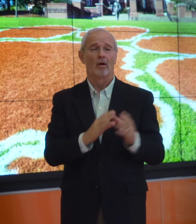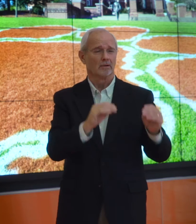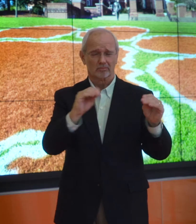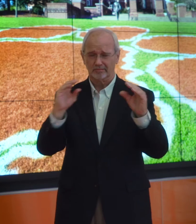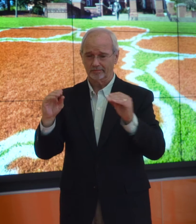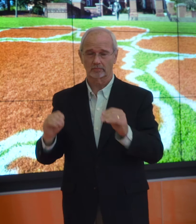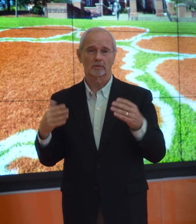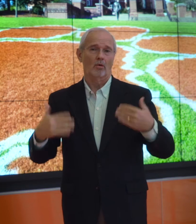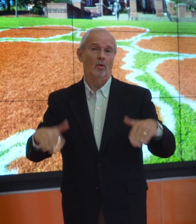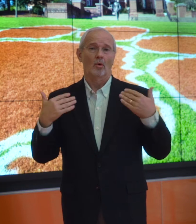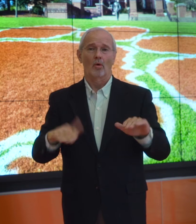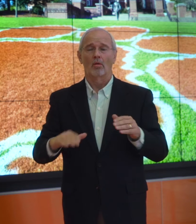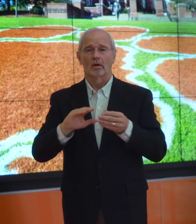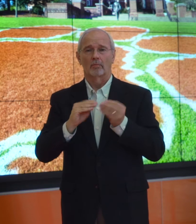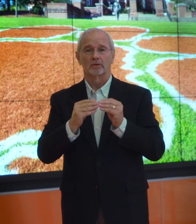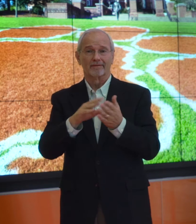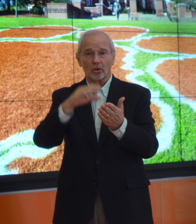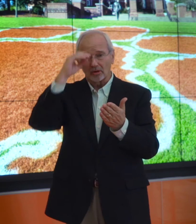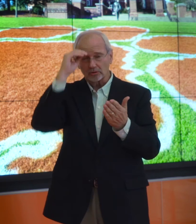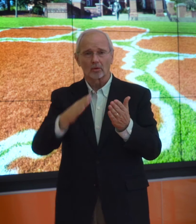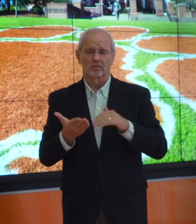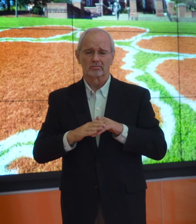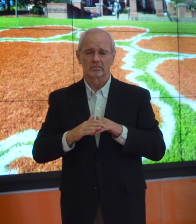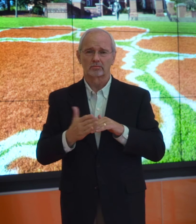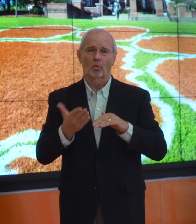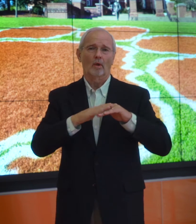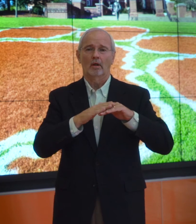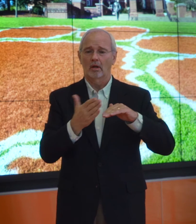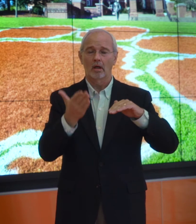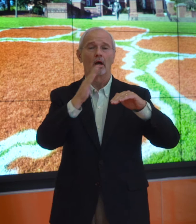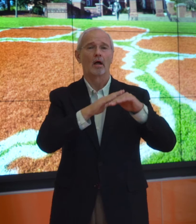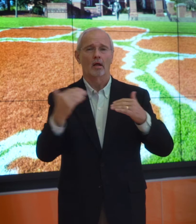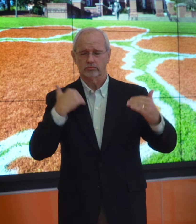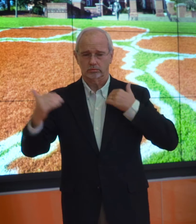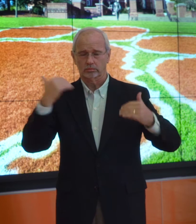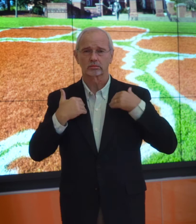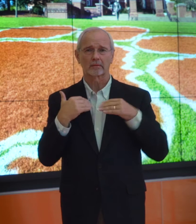As I was teaching, students began requesting more and more classes